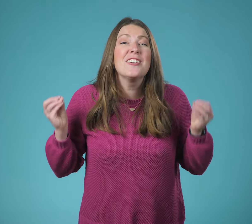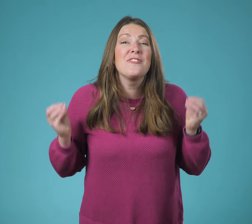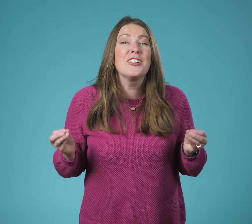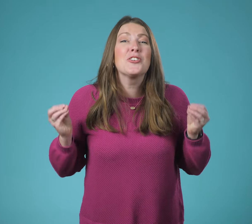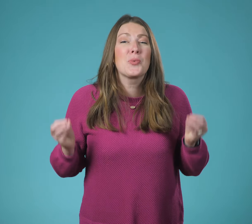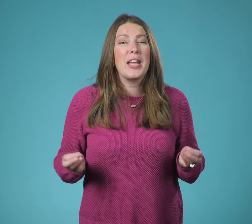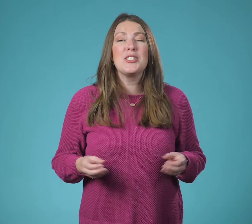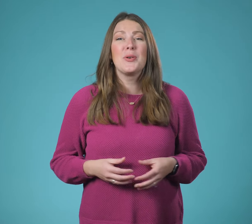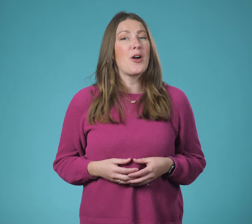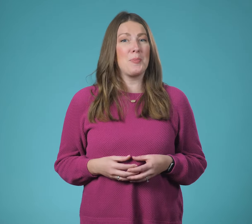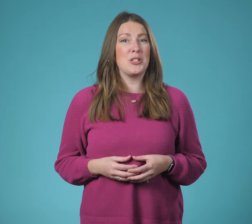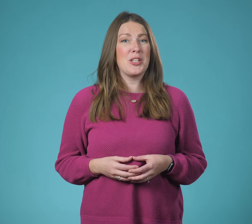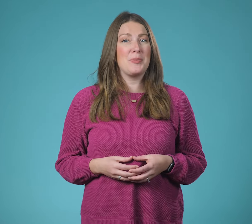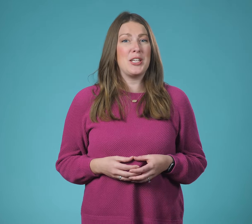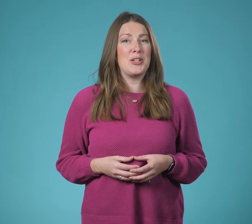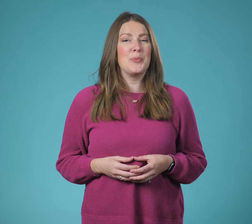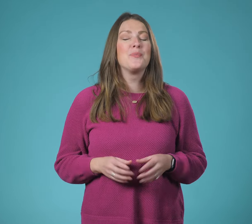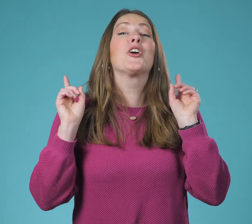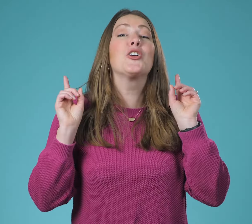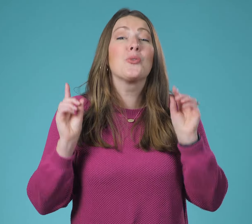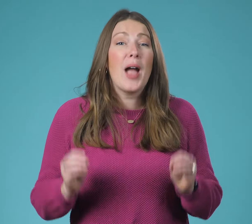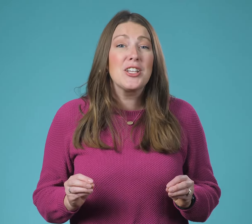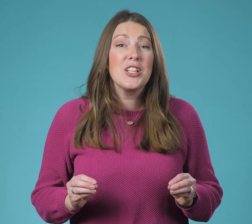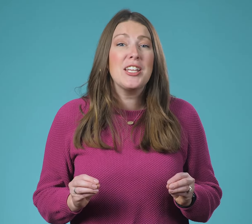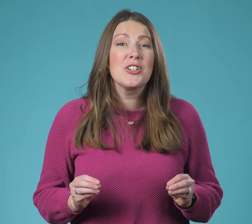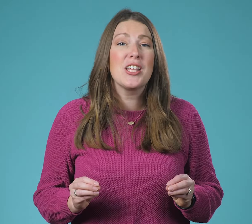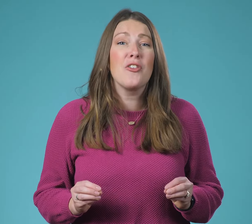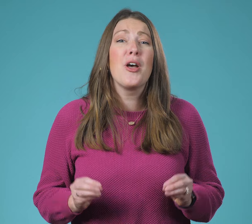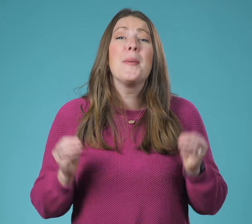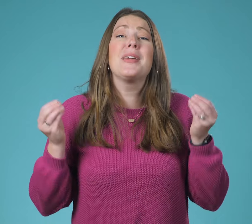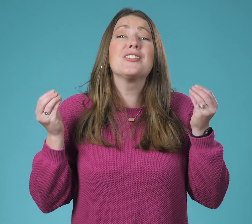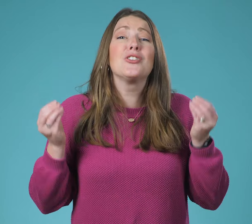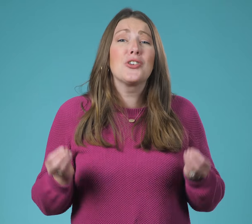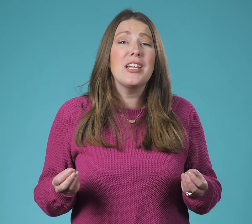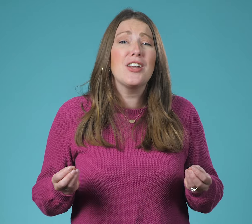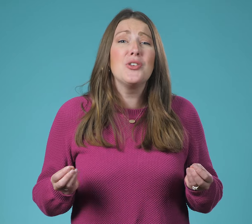it feel great to accomplish something new congratulate yourself because learning a new